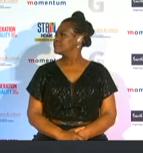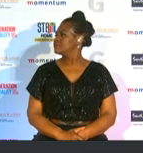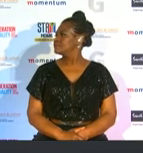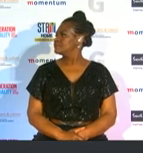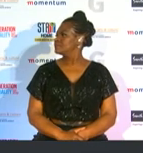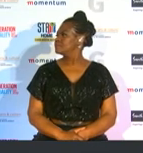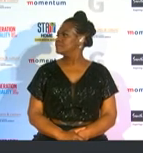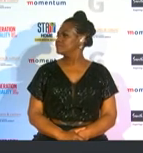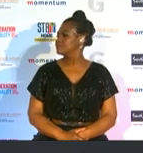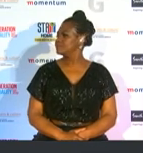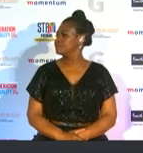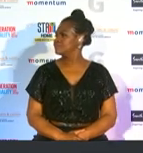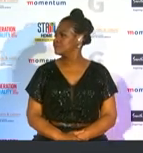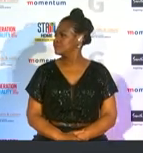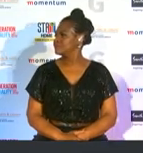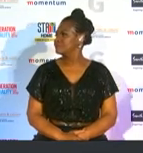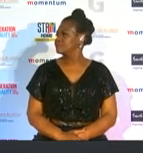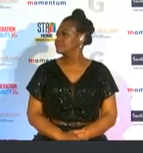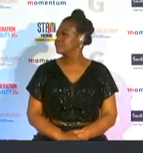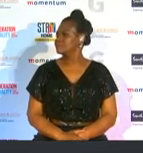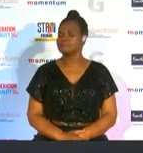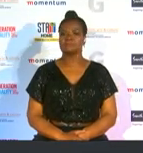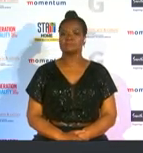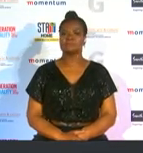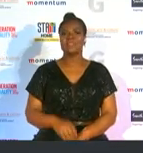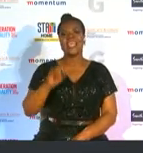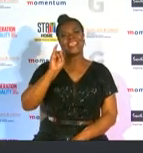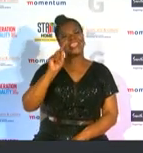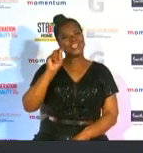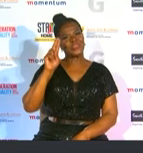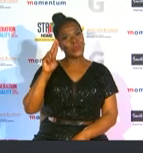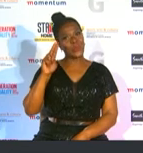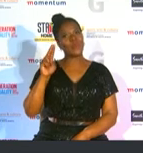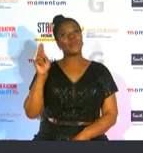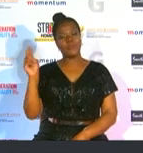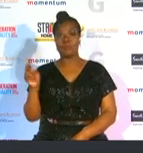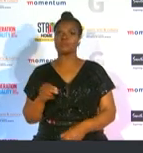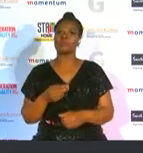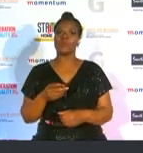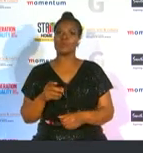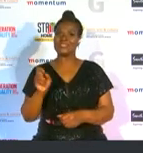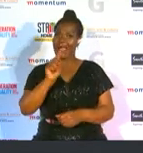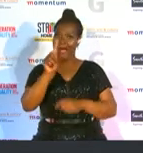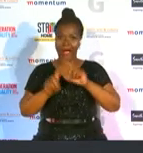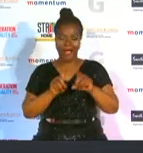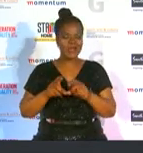host of feminine first touch it goes beyond asking tough questions of administration